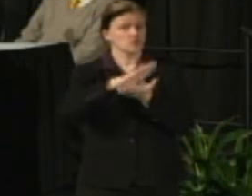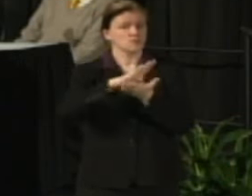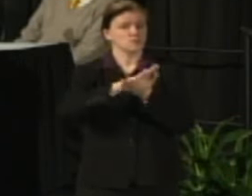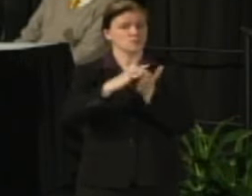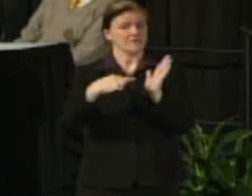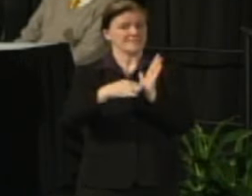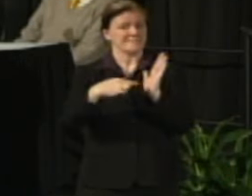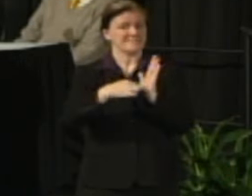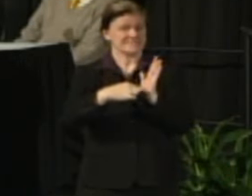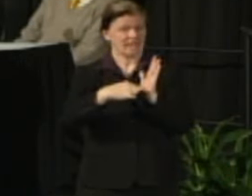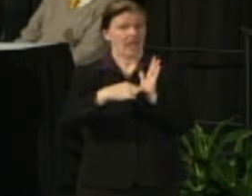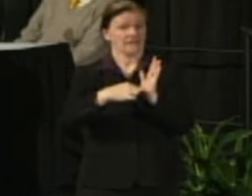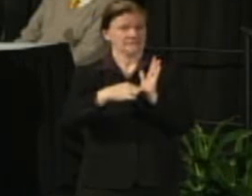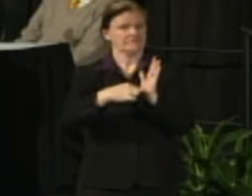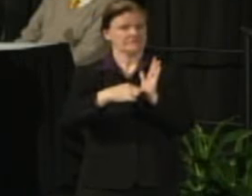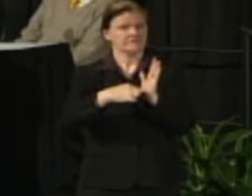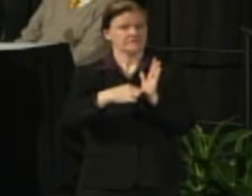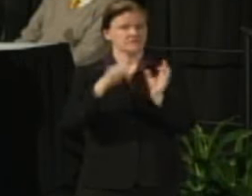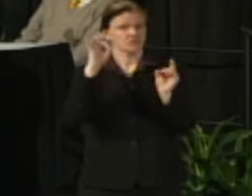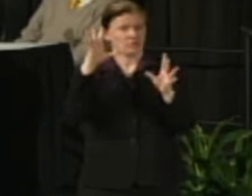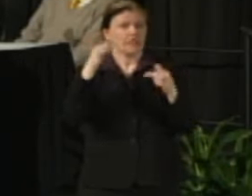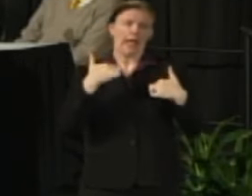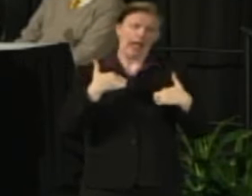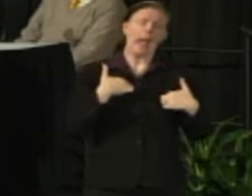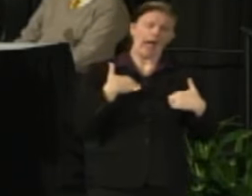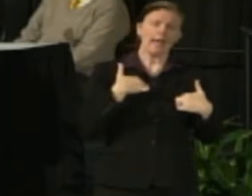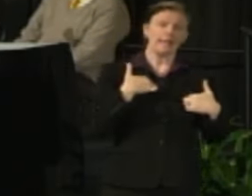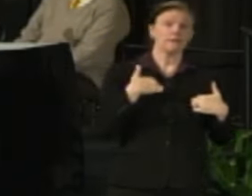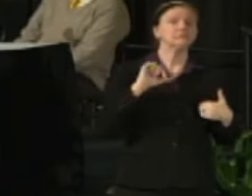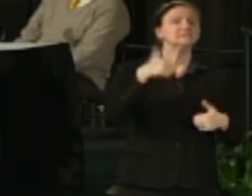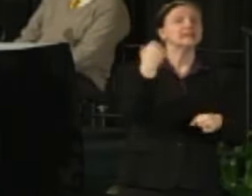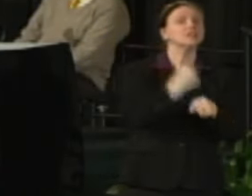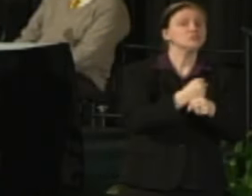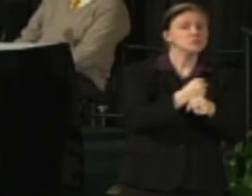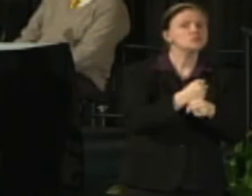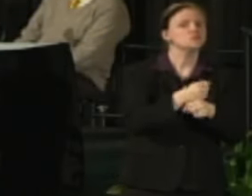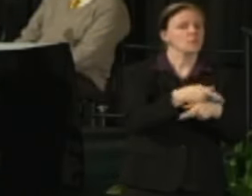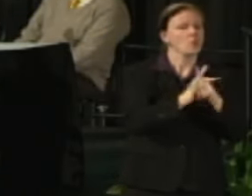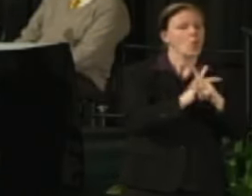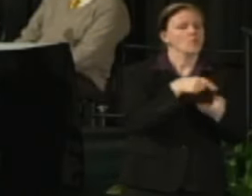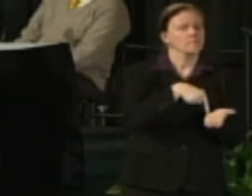I paid off my student debts which were pretty light ten years into working at UWM.